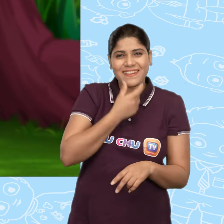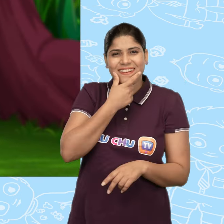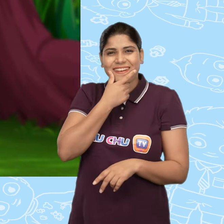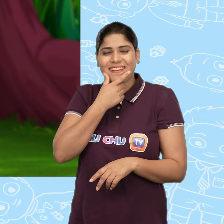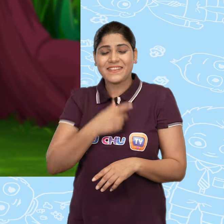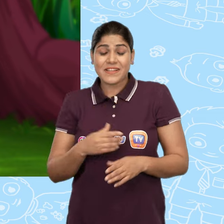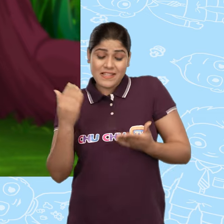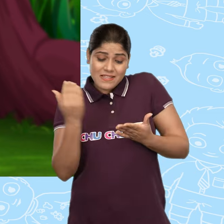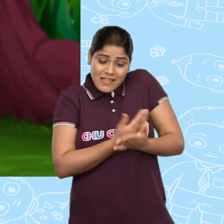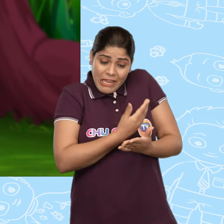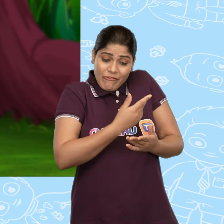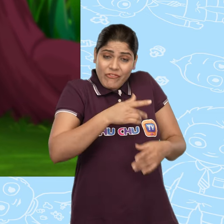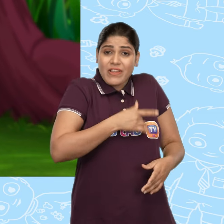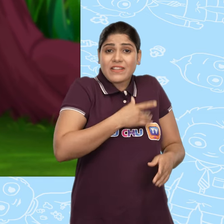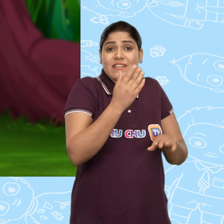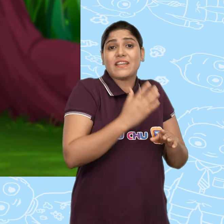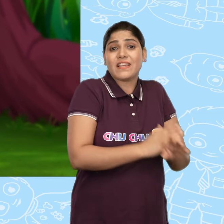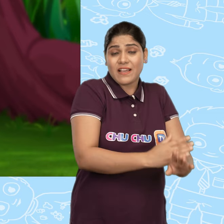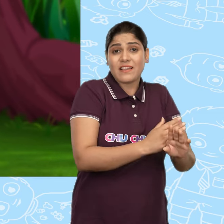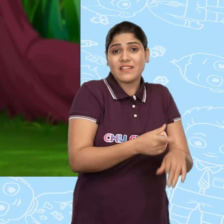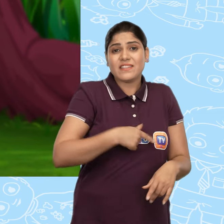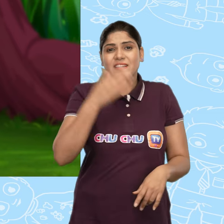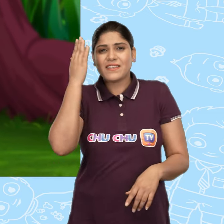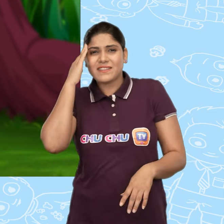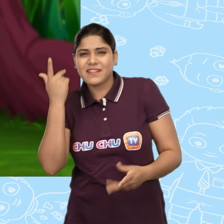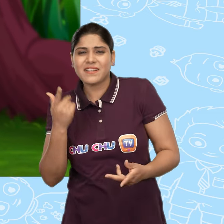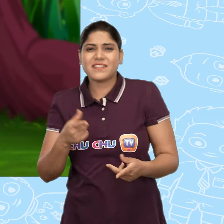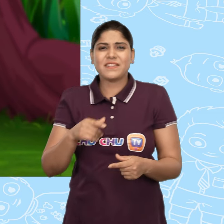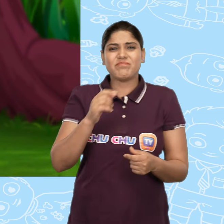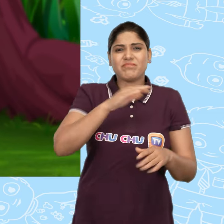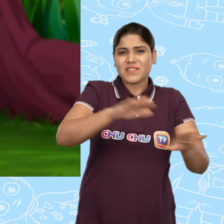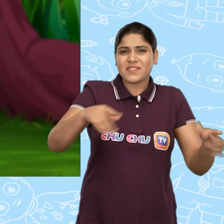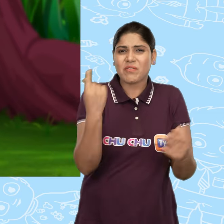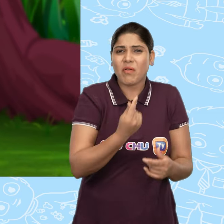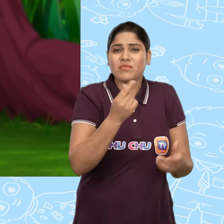It felt safe and realized that they just wanted to be its friends.